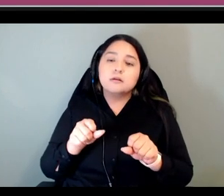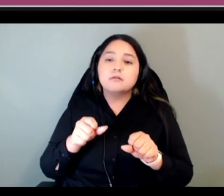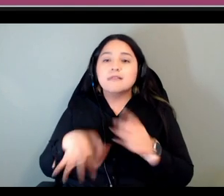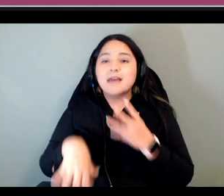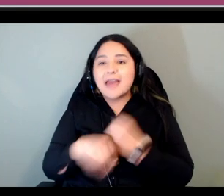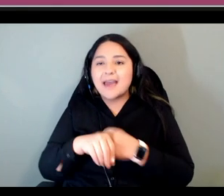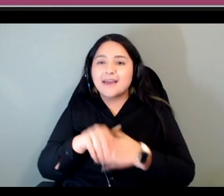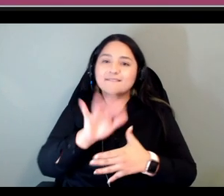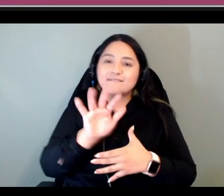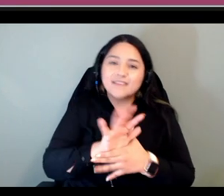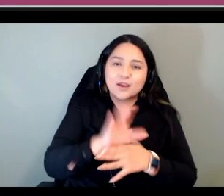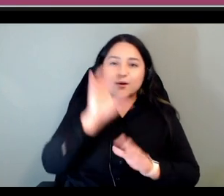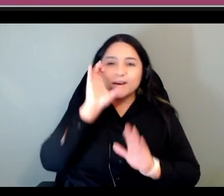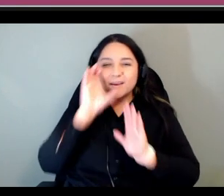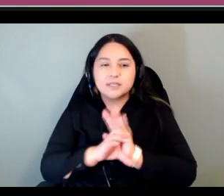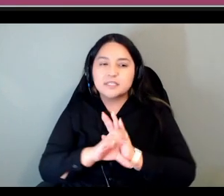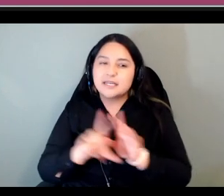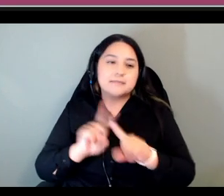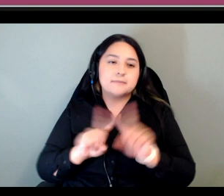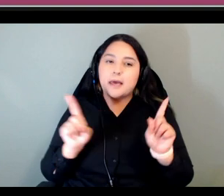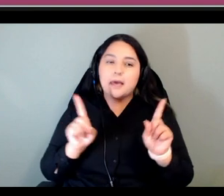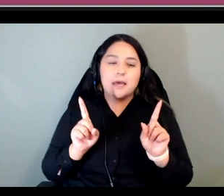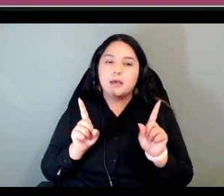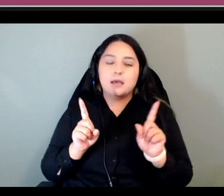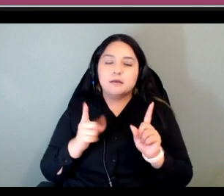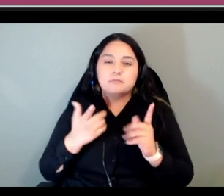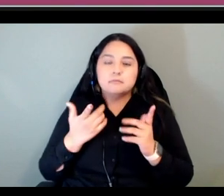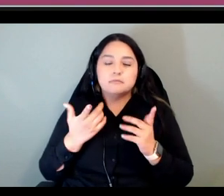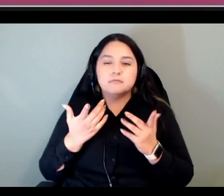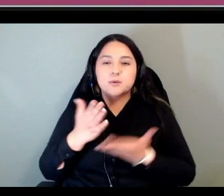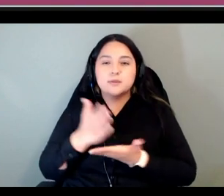ended up that way there were some